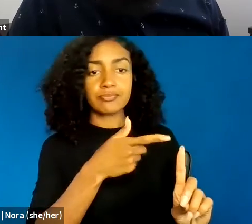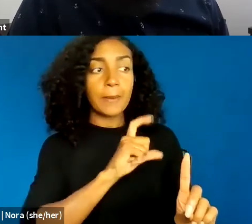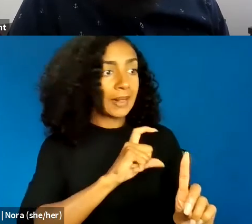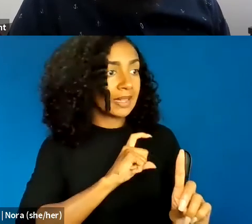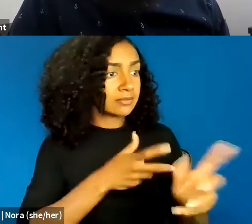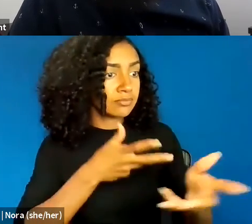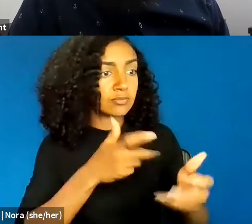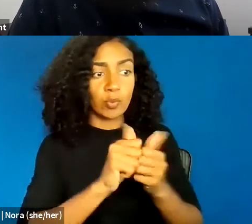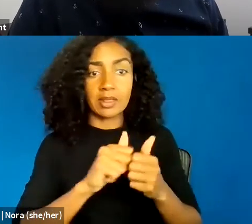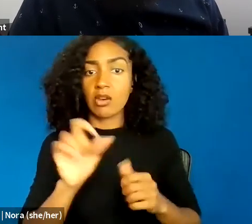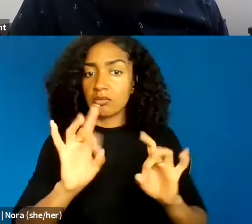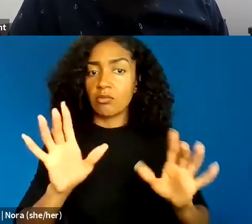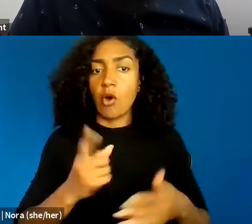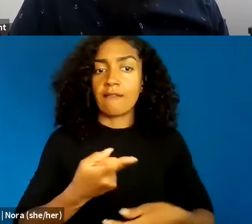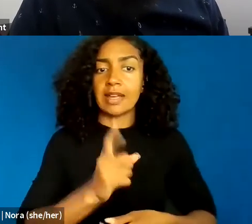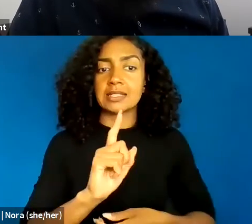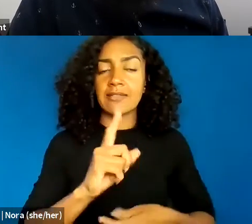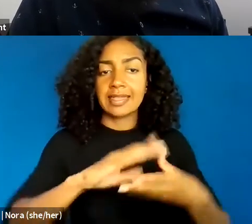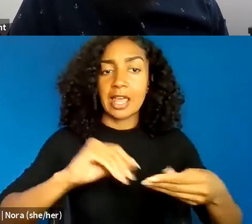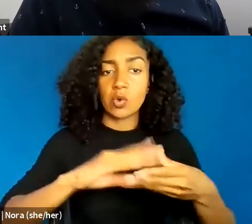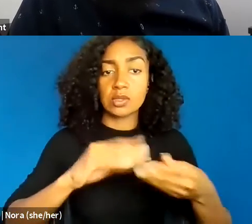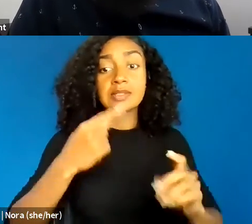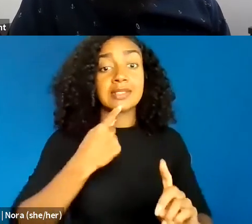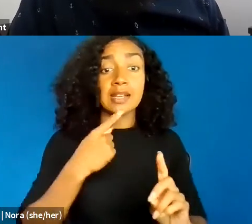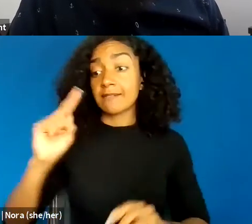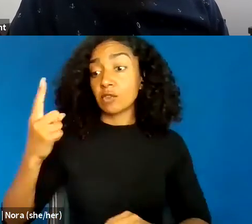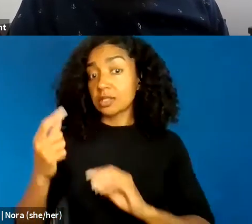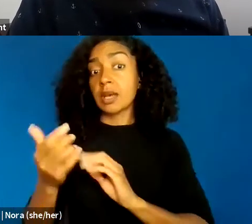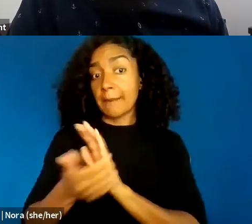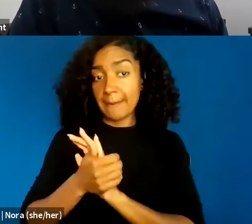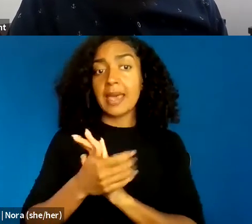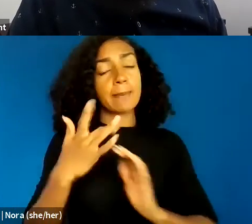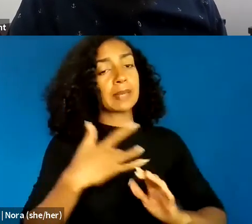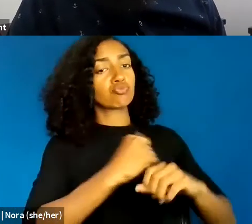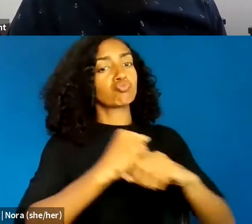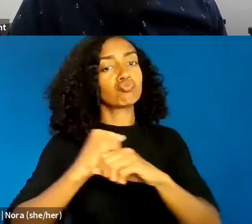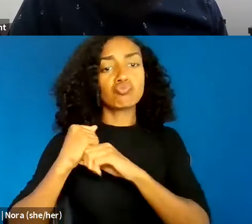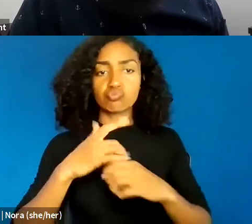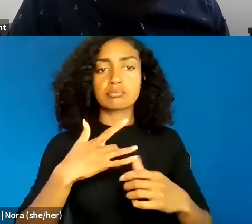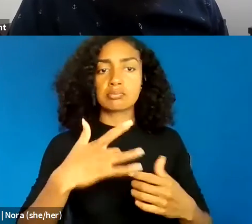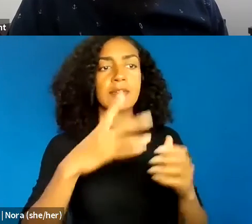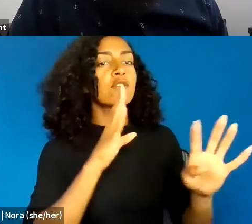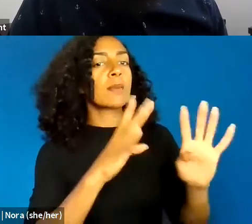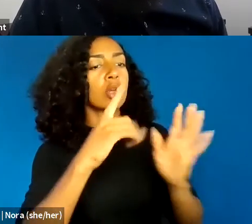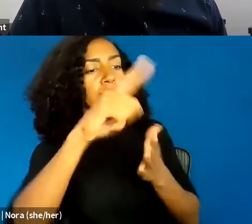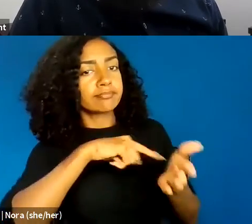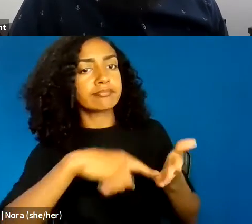affirming a sense that the First Amendment protects a significant amount of verbal criticism and challenge directed at police officers.